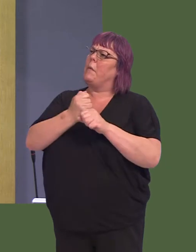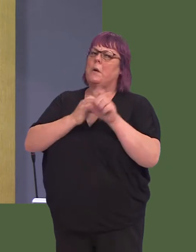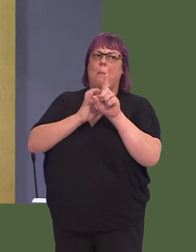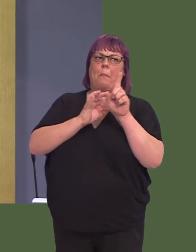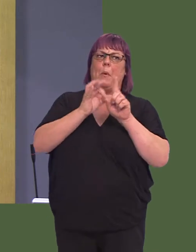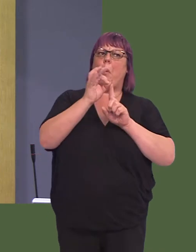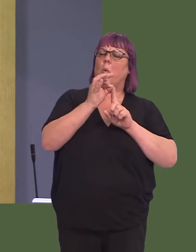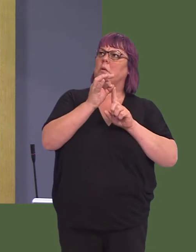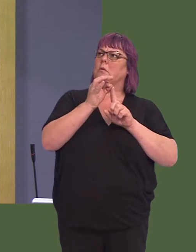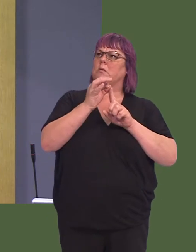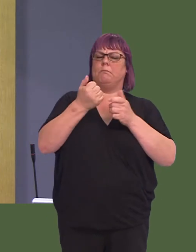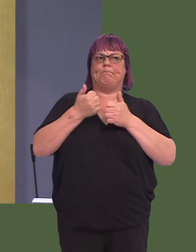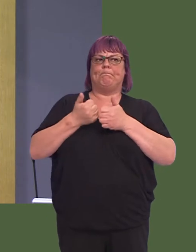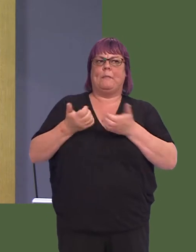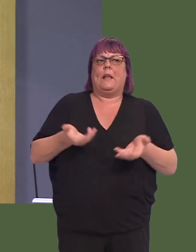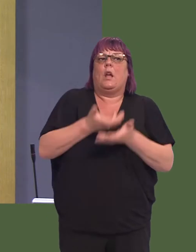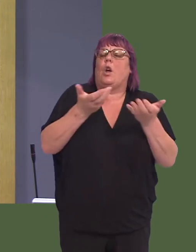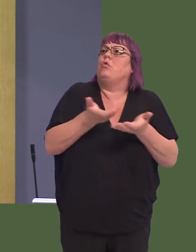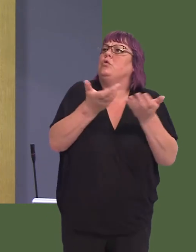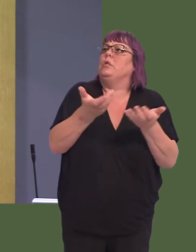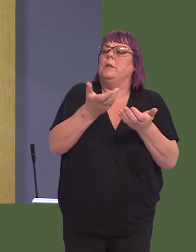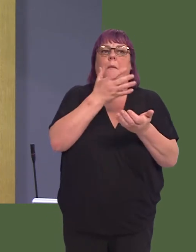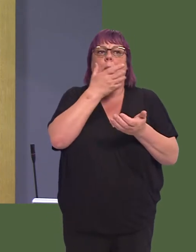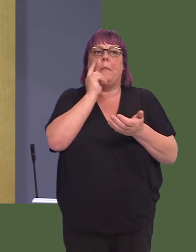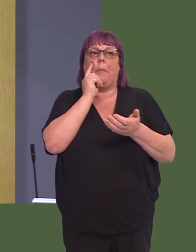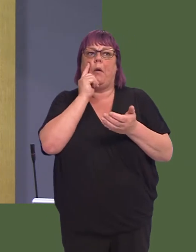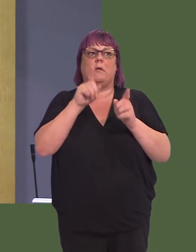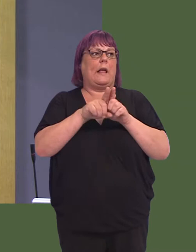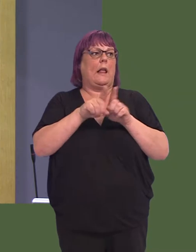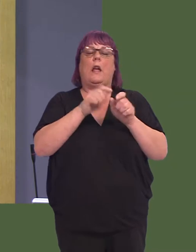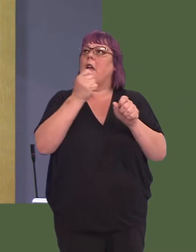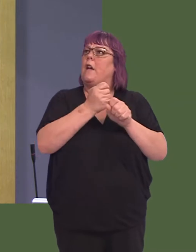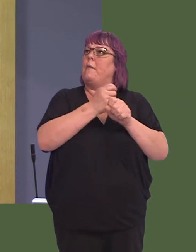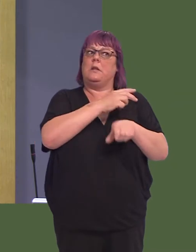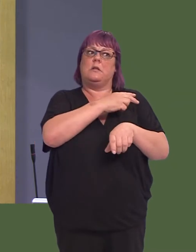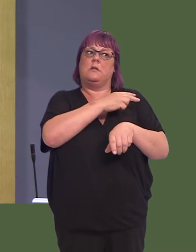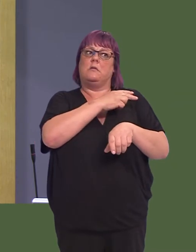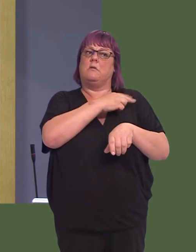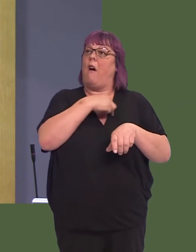of promoting or encouraging members of the civil service staff, for example, to save